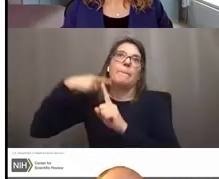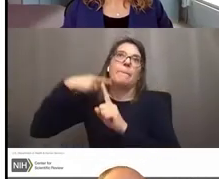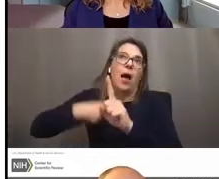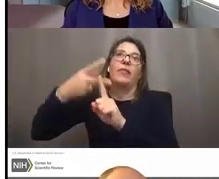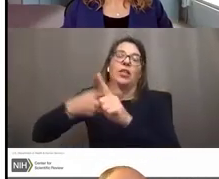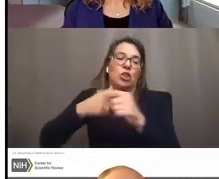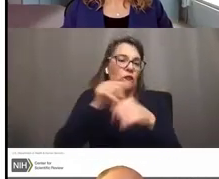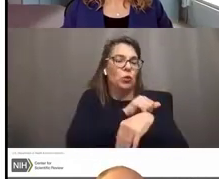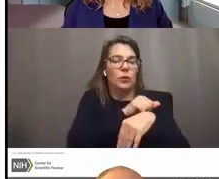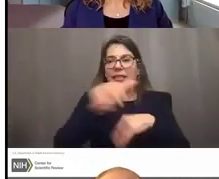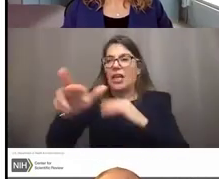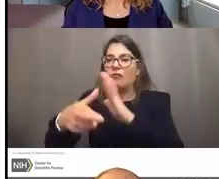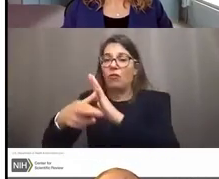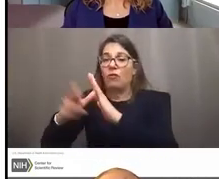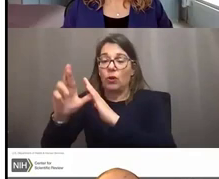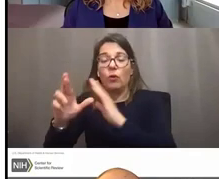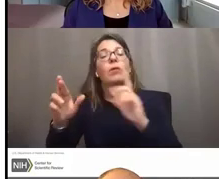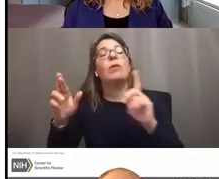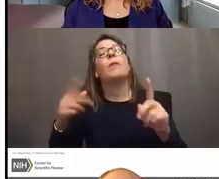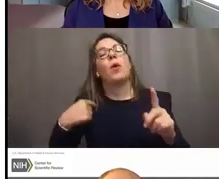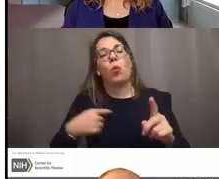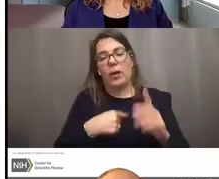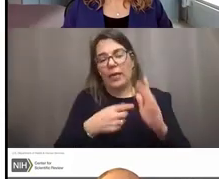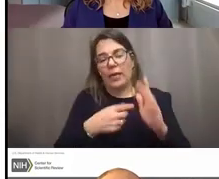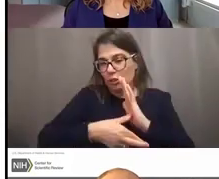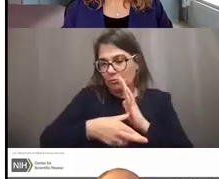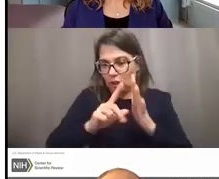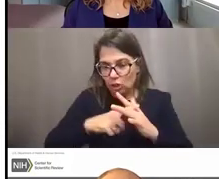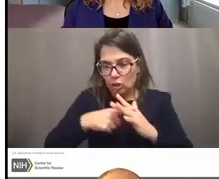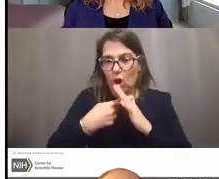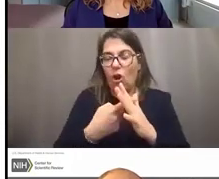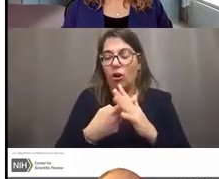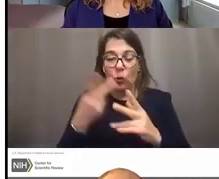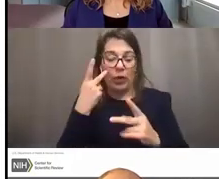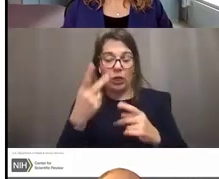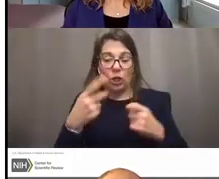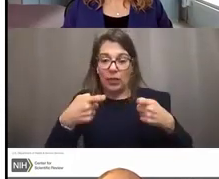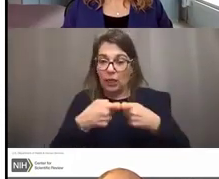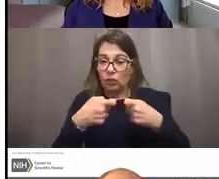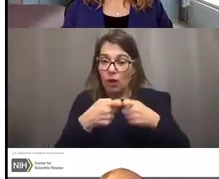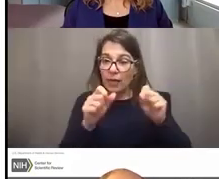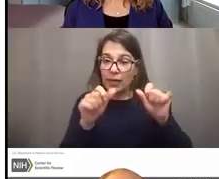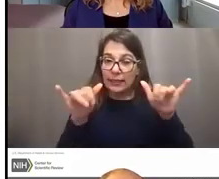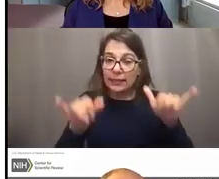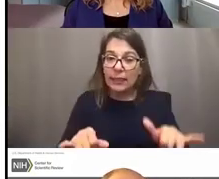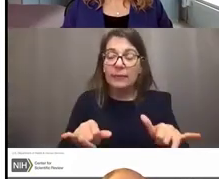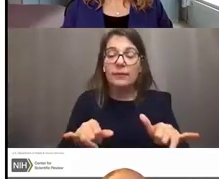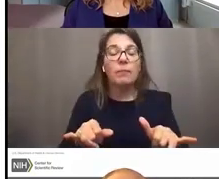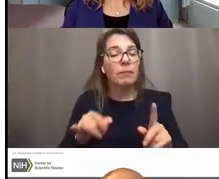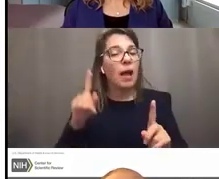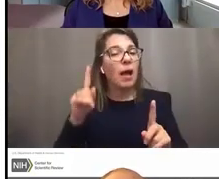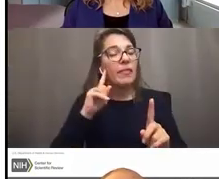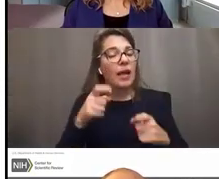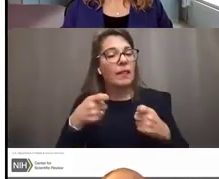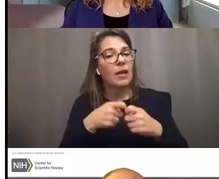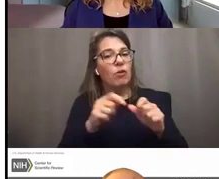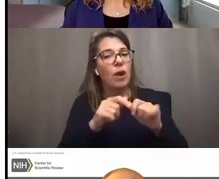but we start that process, and we look at the electronic system ... I think the electronic system itself looks at very binary things,